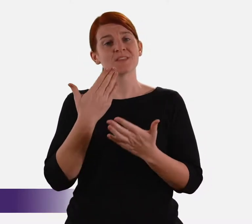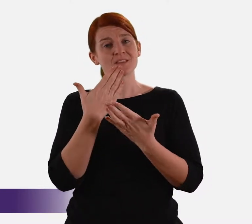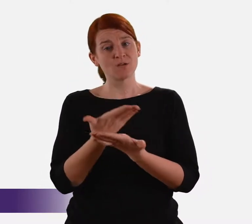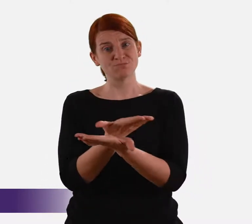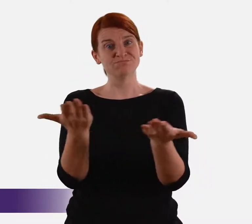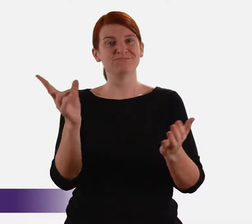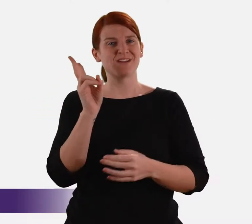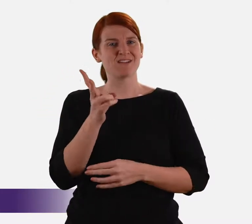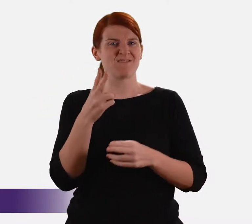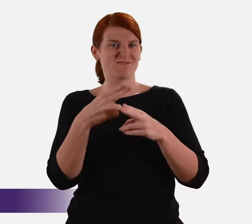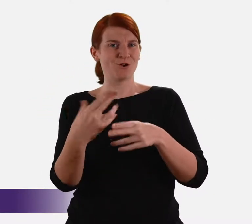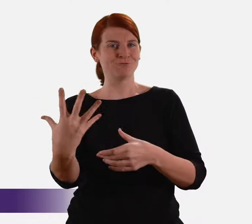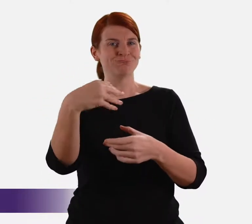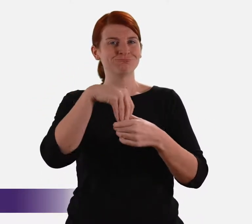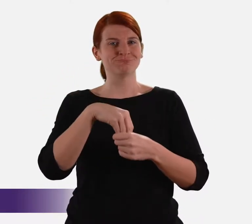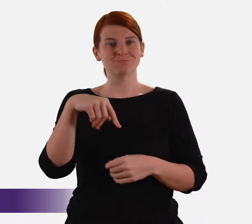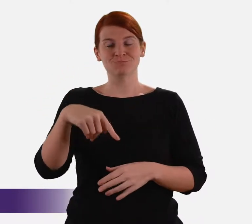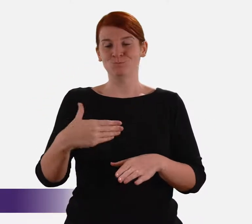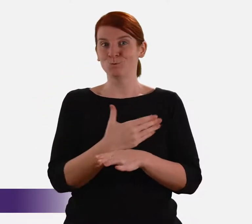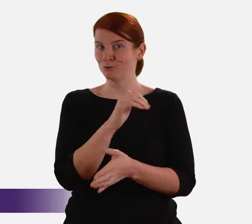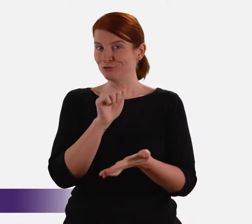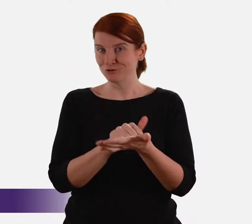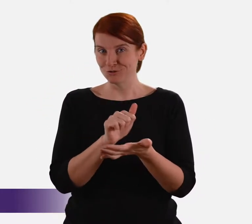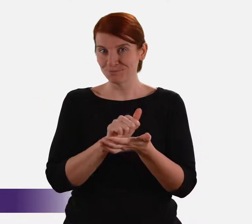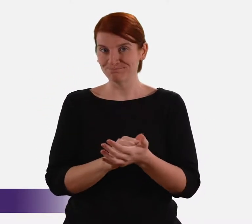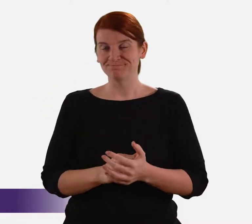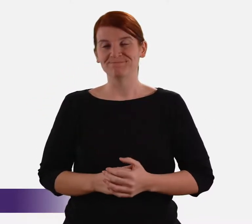I thank you again for participating in this Workshop.